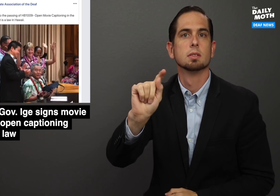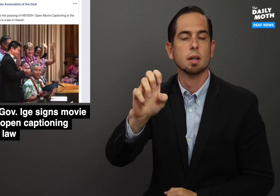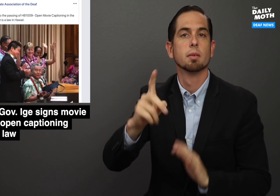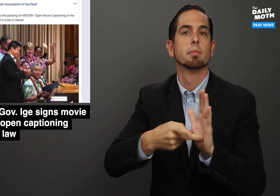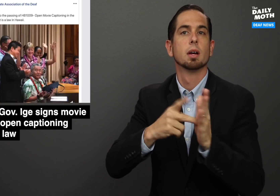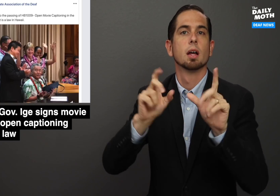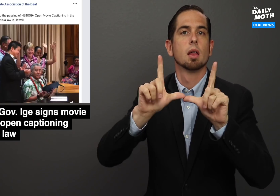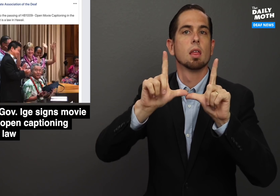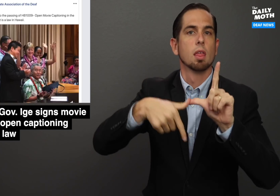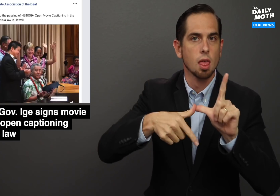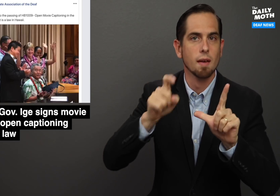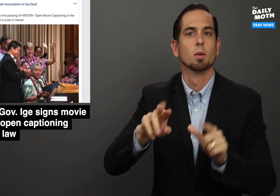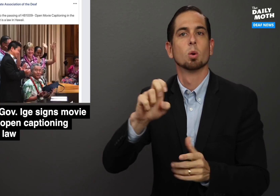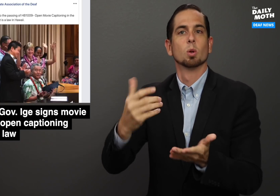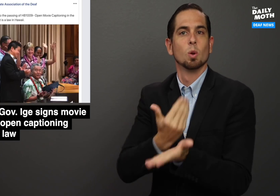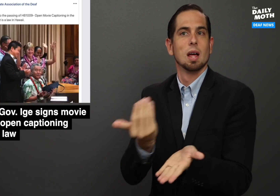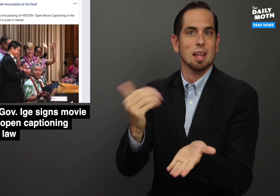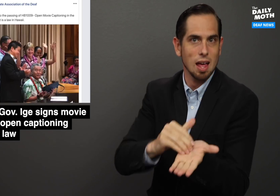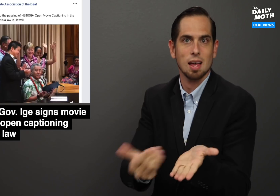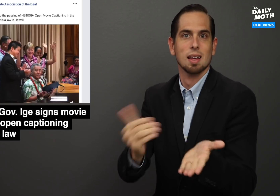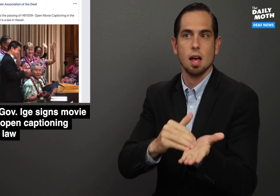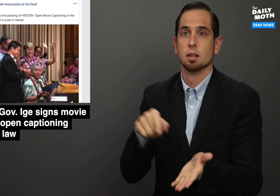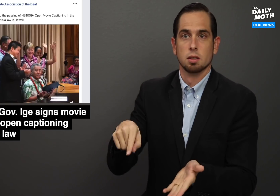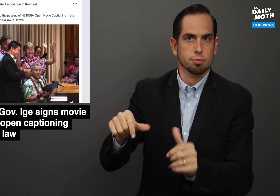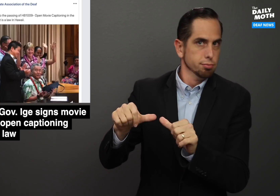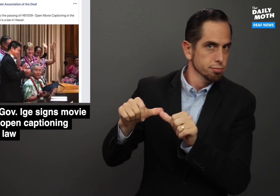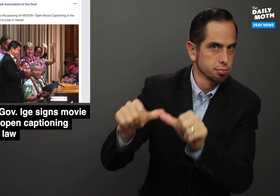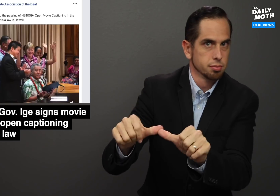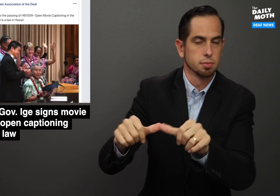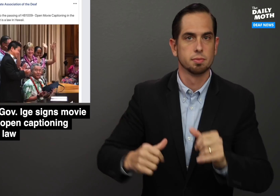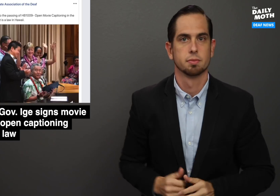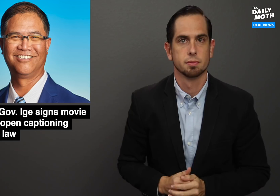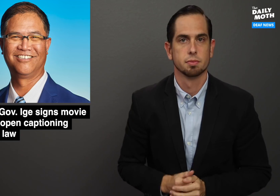date that required it to be renewed again and again.